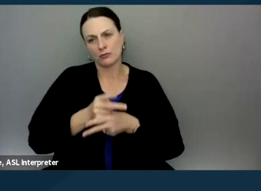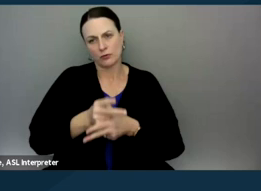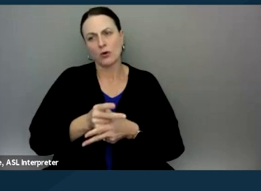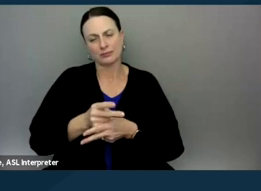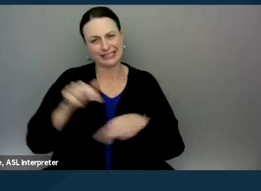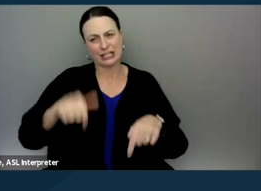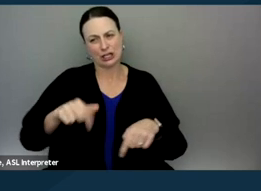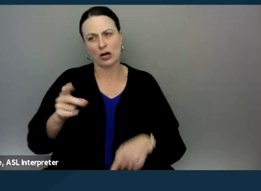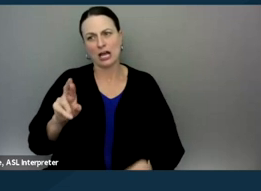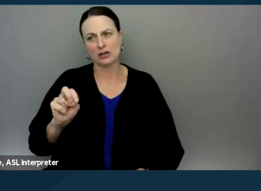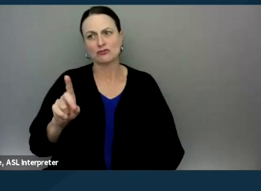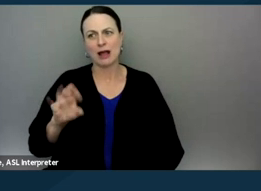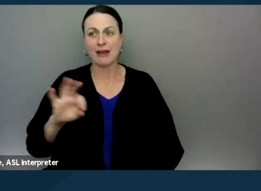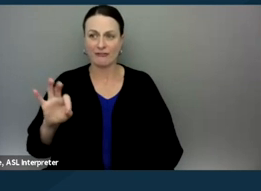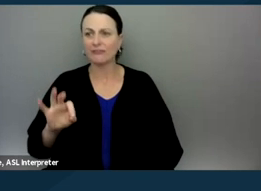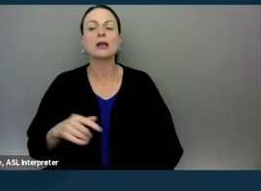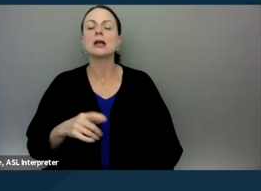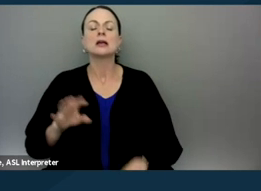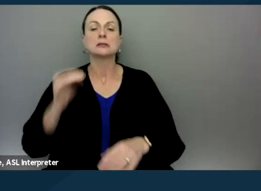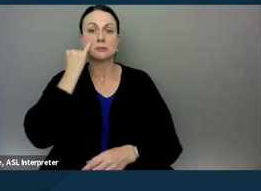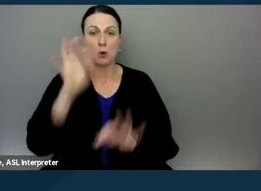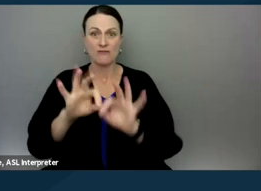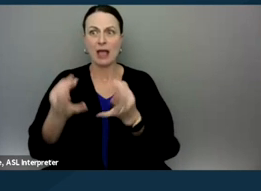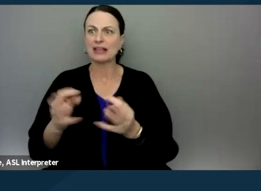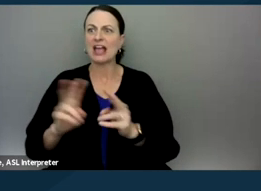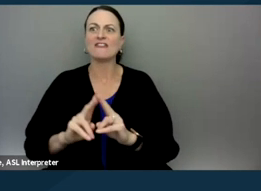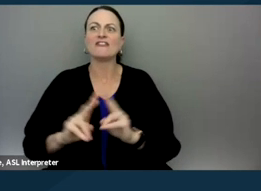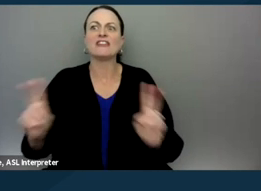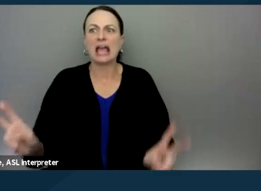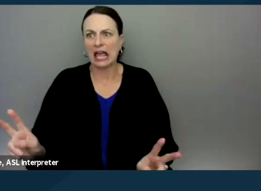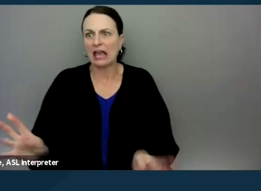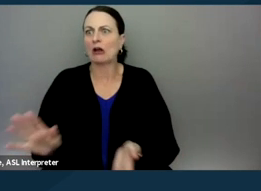in situations where a family is very vulnerable, for example, a family who is unhoused,